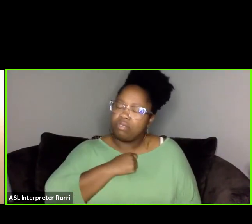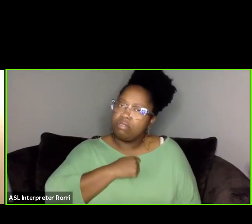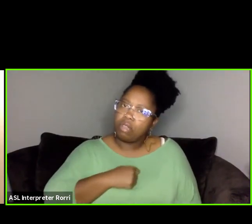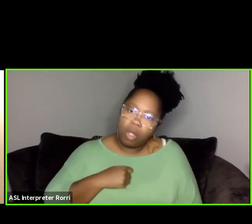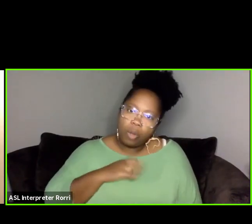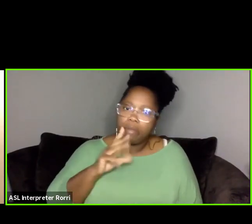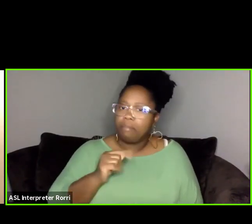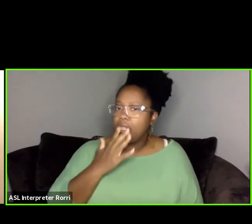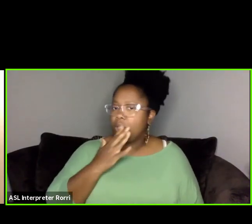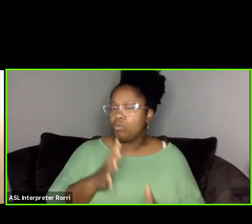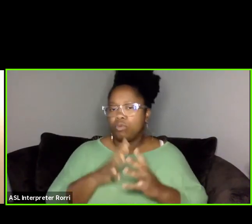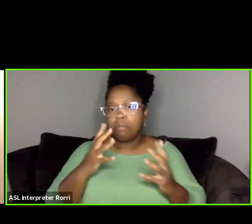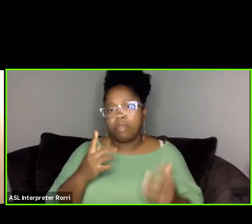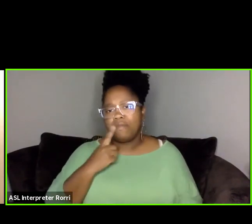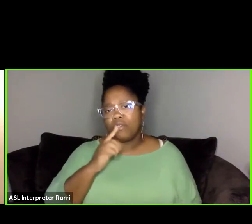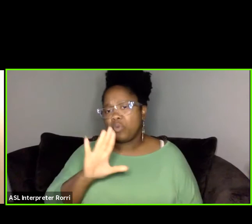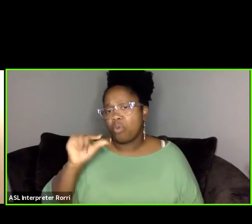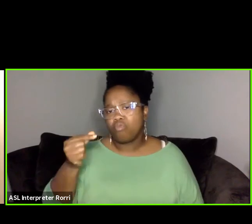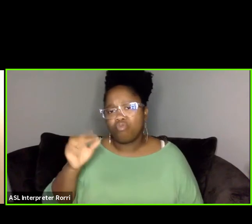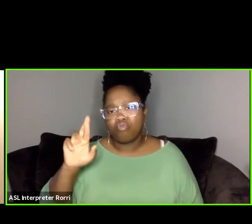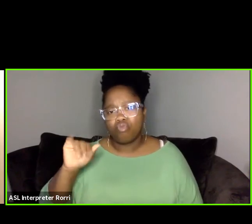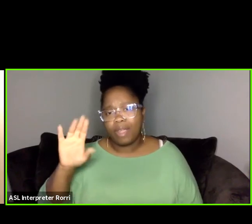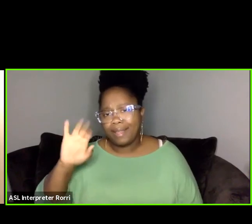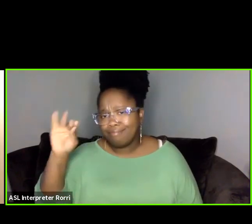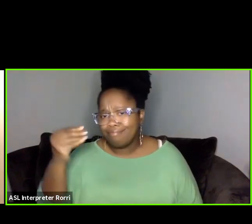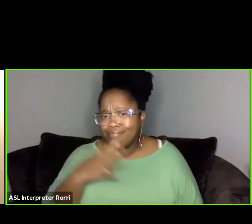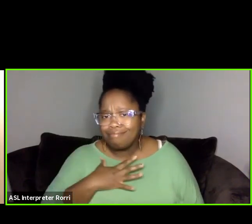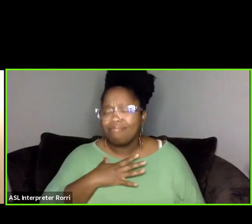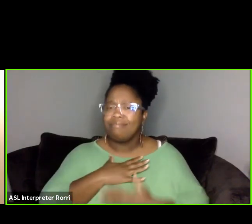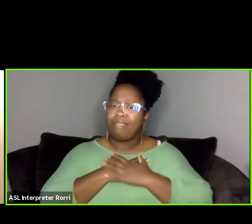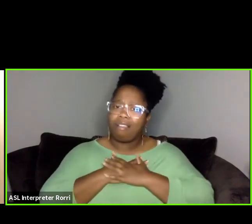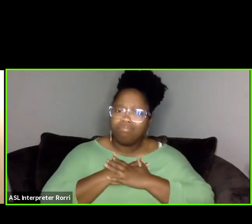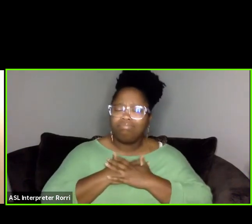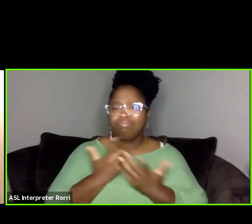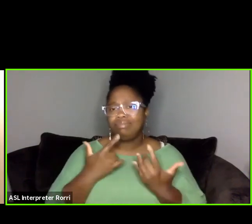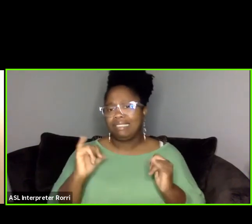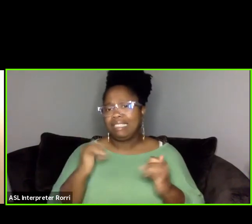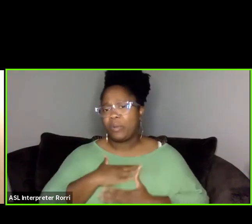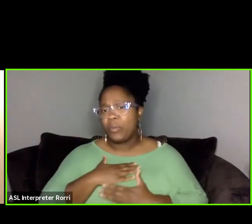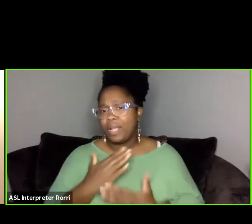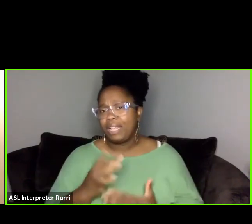for your grace and for being so willing to lead us through this conversation